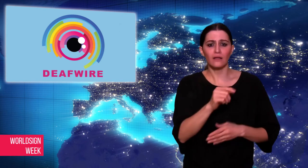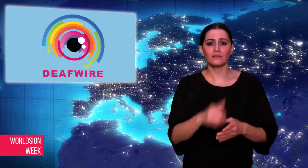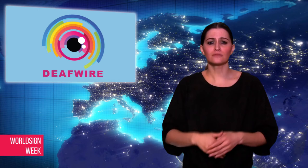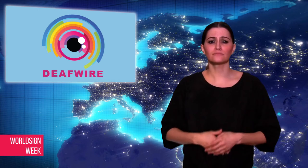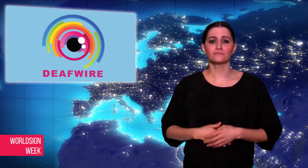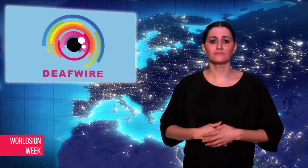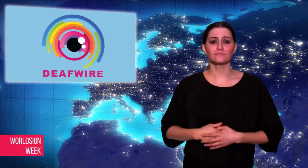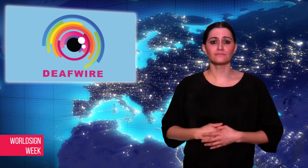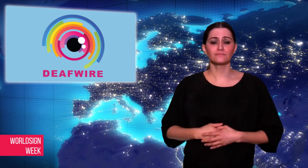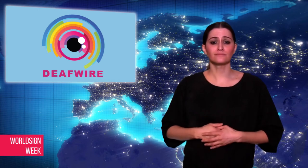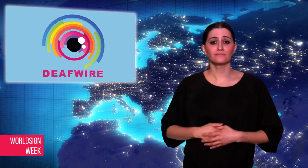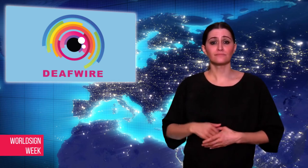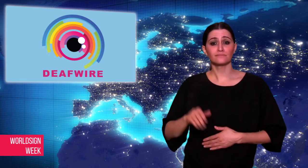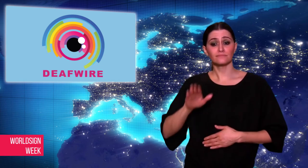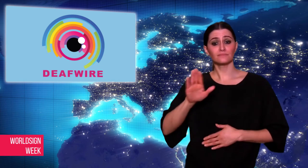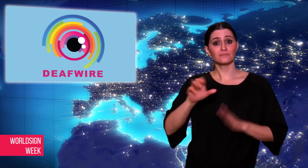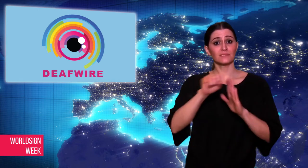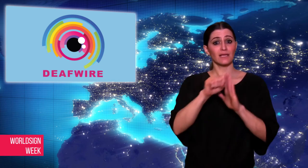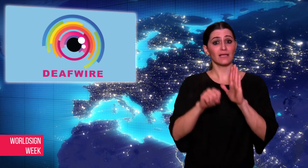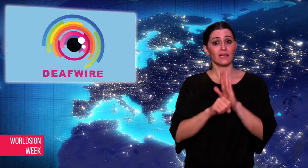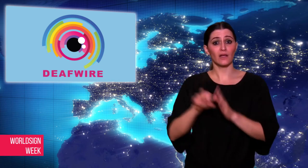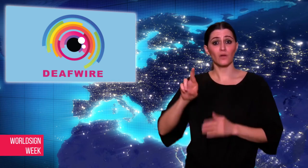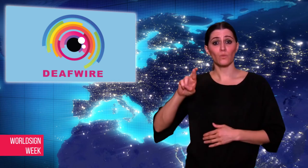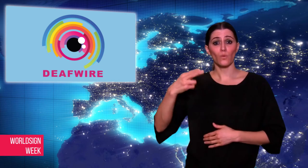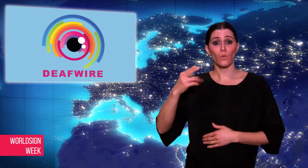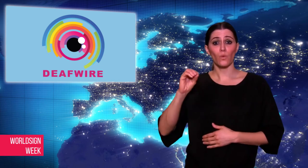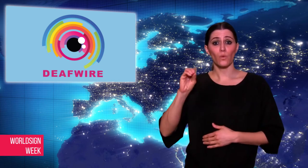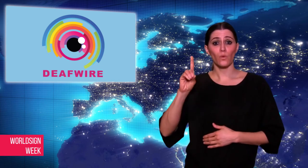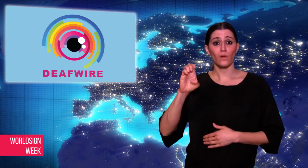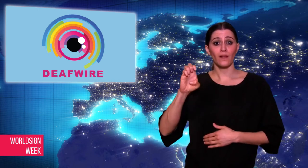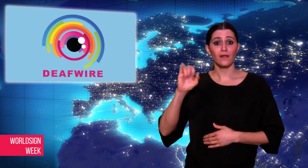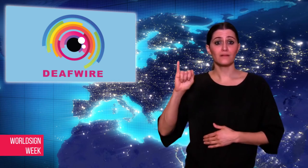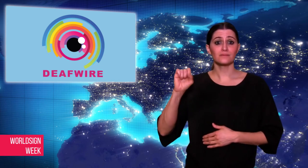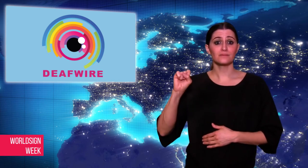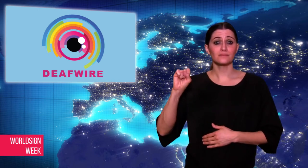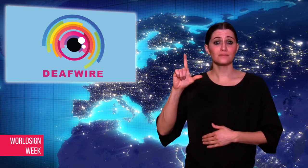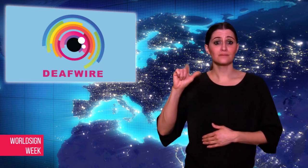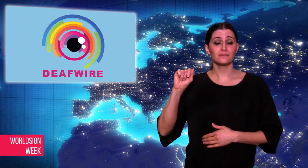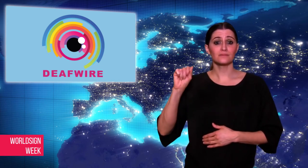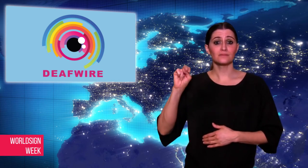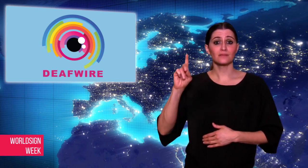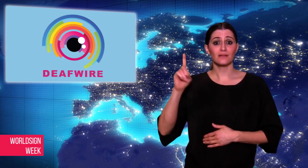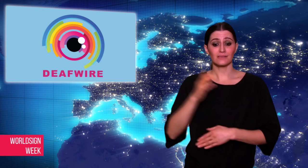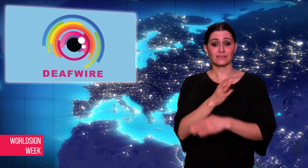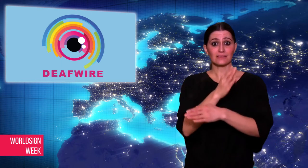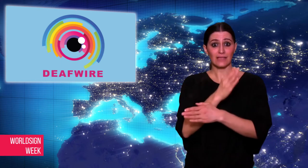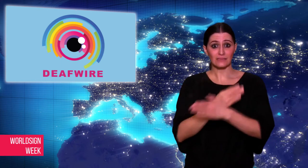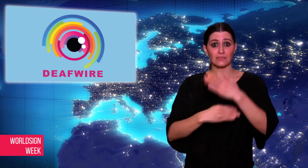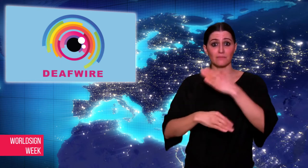requested the State Attorney